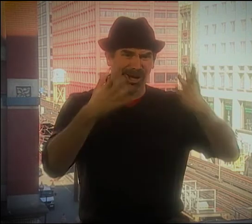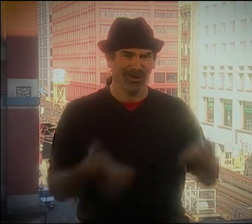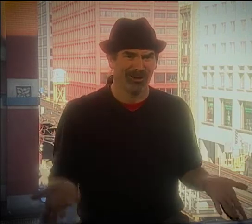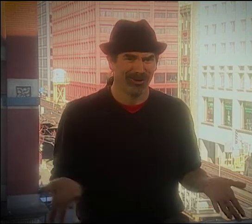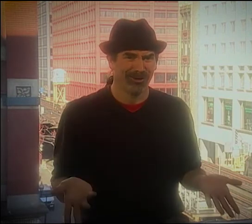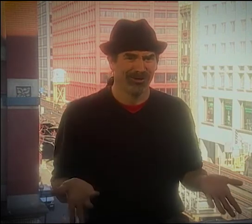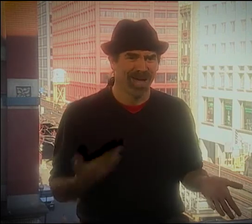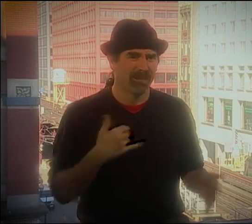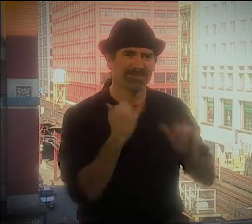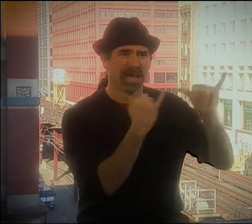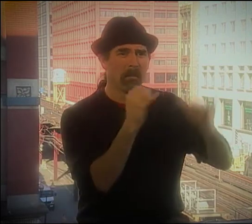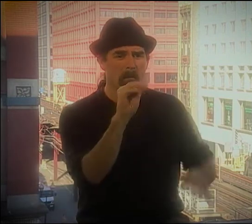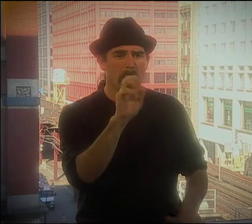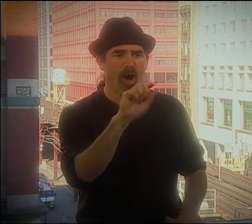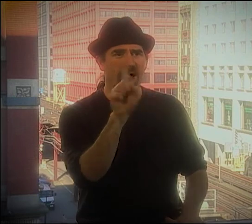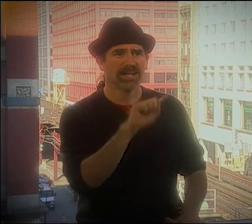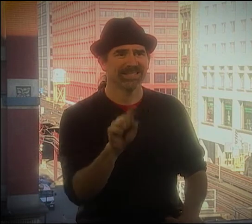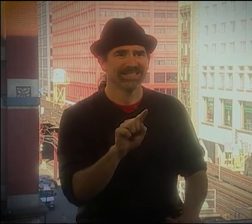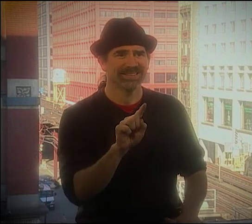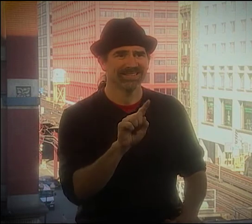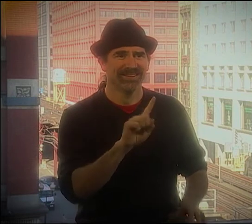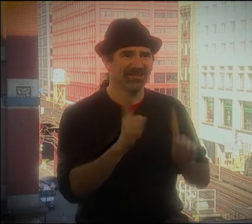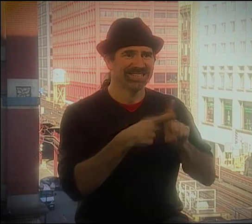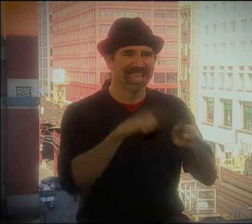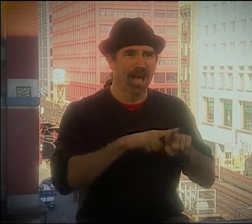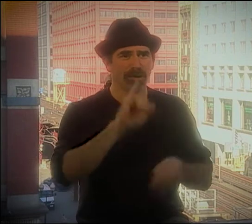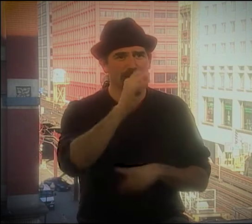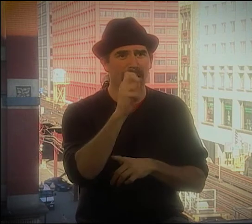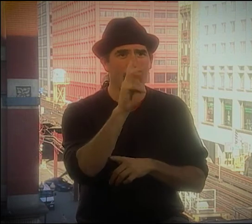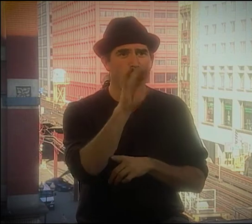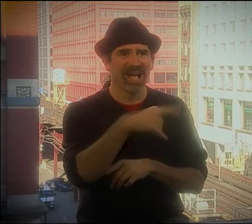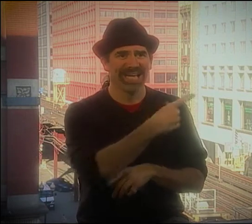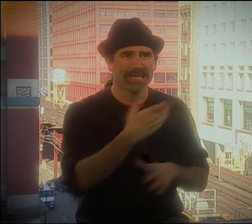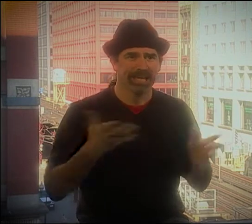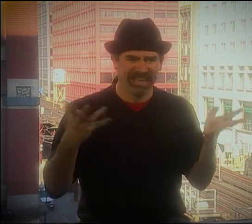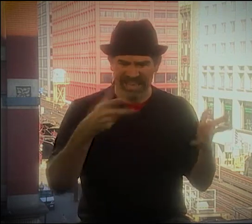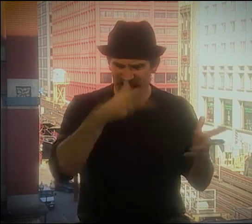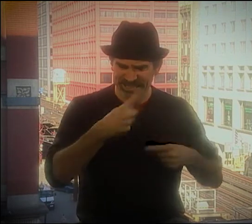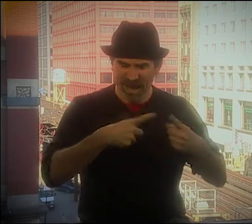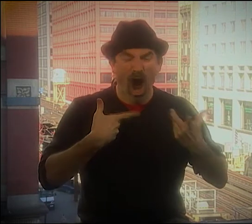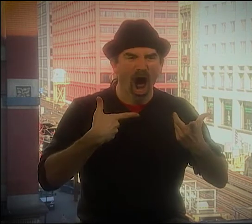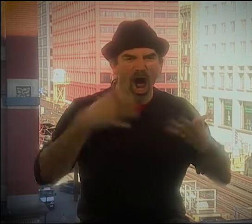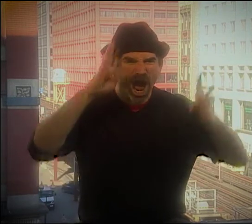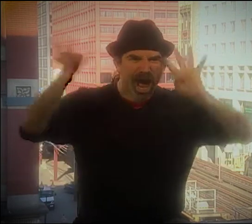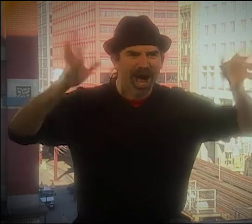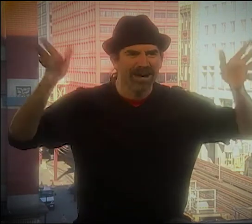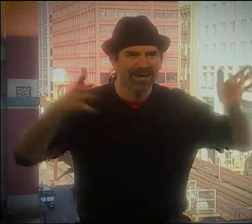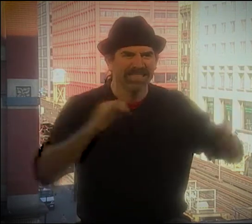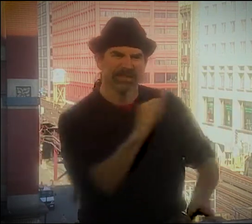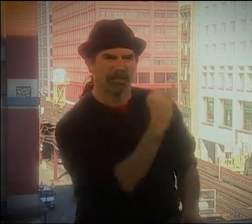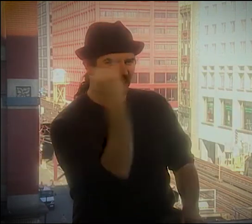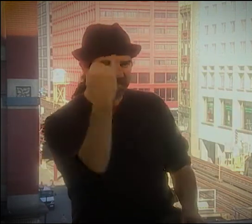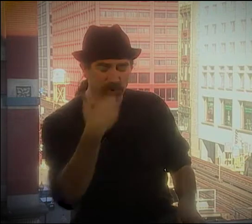I LOVED MOVIES. I WAS A LOUSY SIGNER, KIND OF LIKE MALZ THE FIRST TIME YOU SEE "JABBERWOCKY."